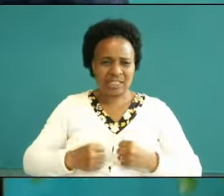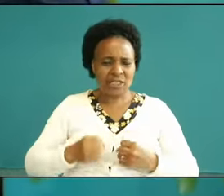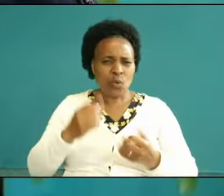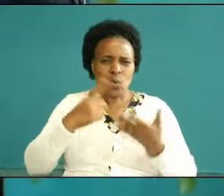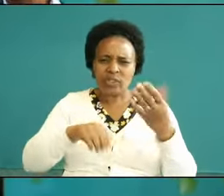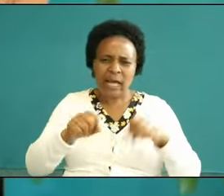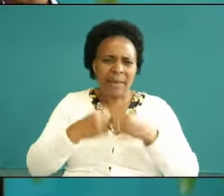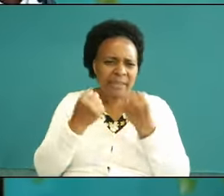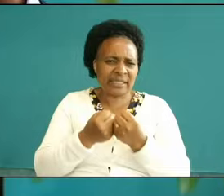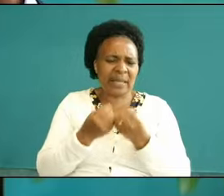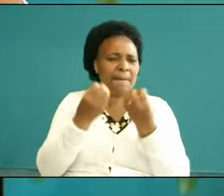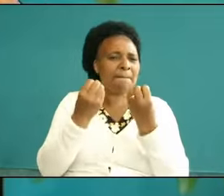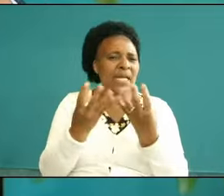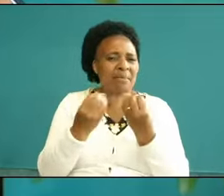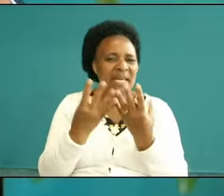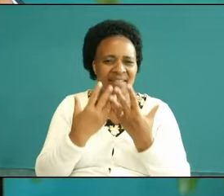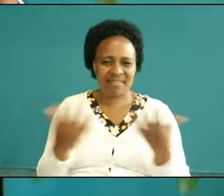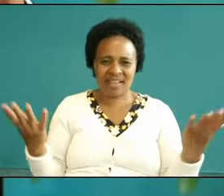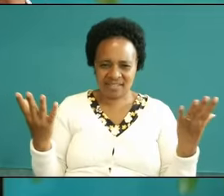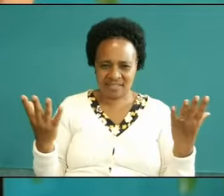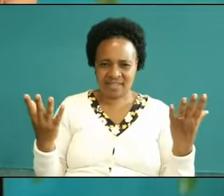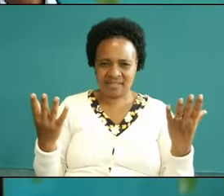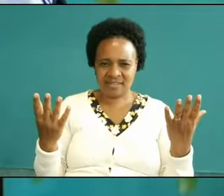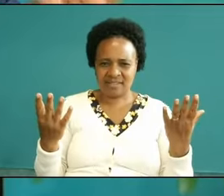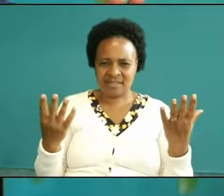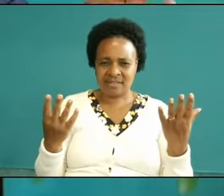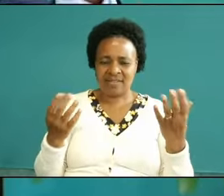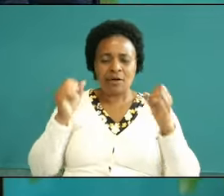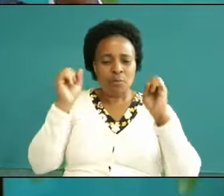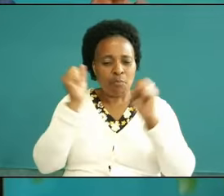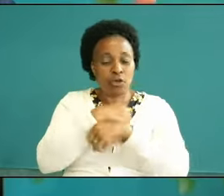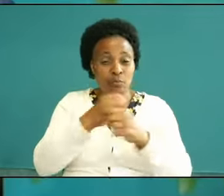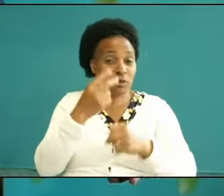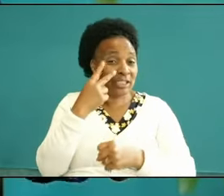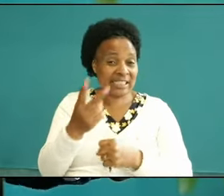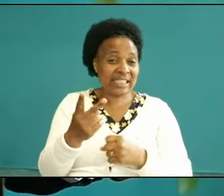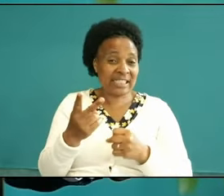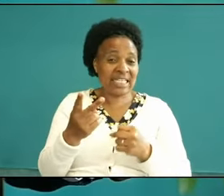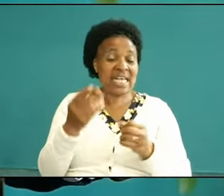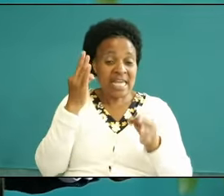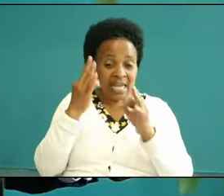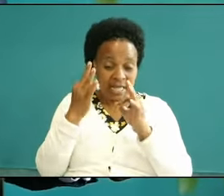so many things that you do when you are able to see even the blind can do